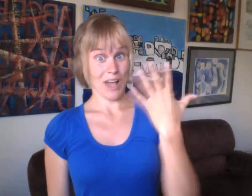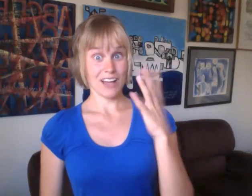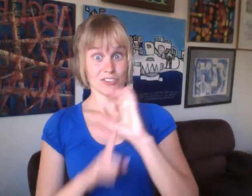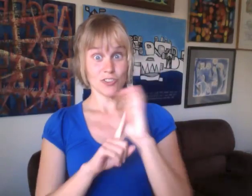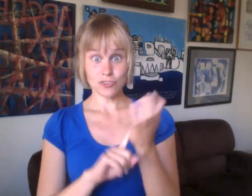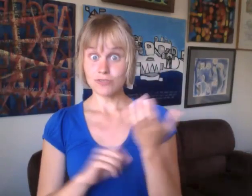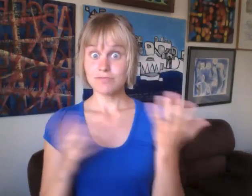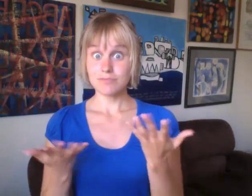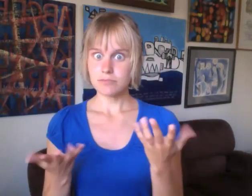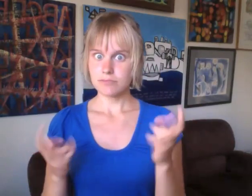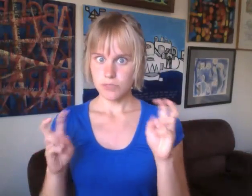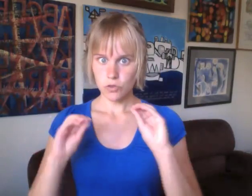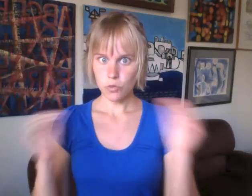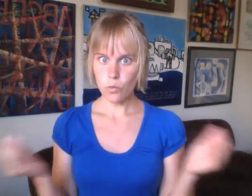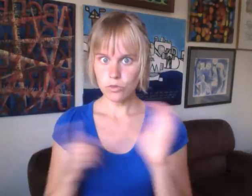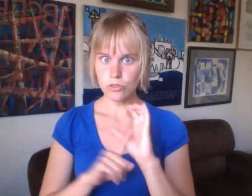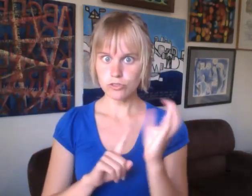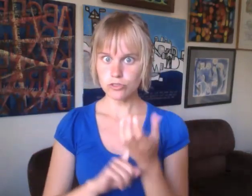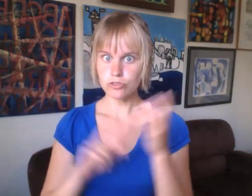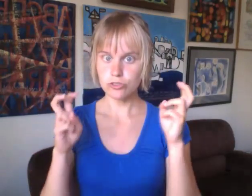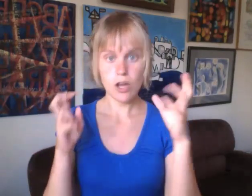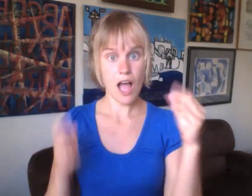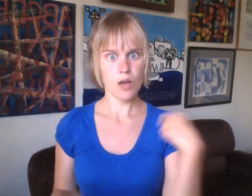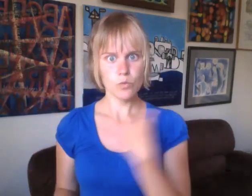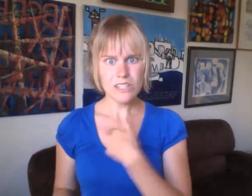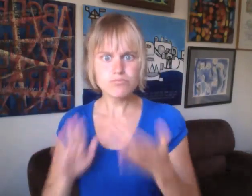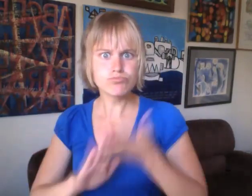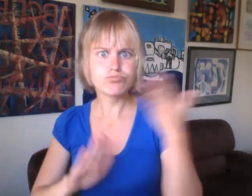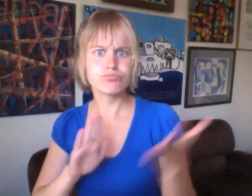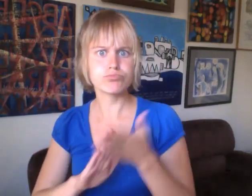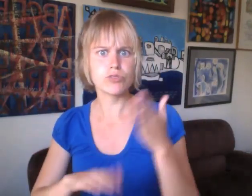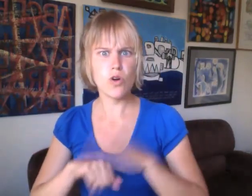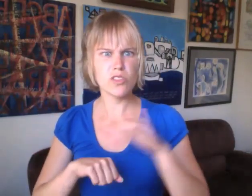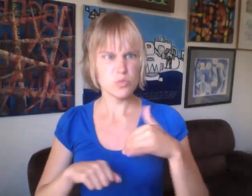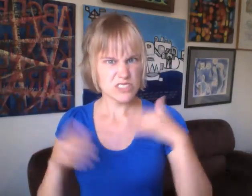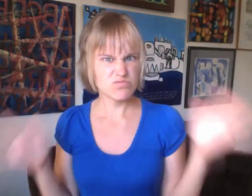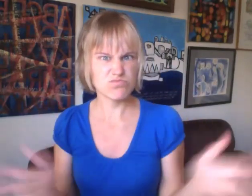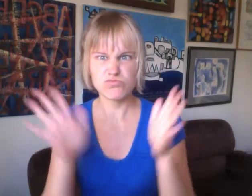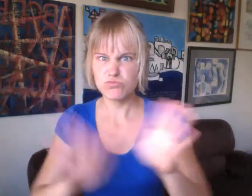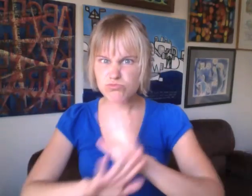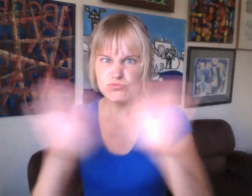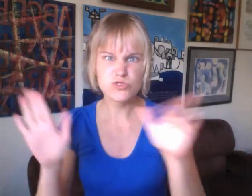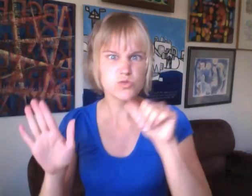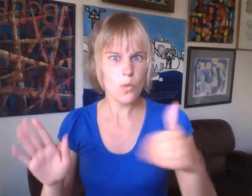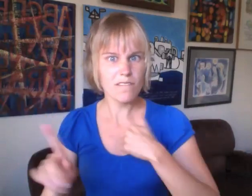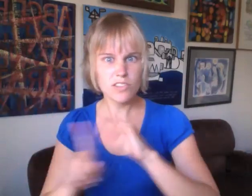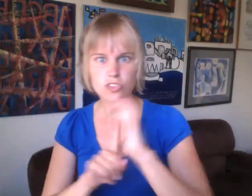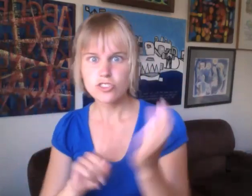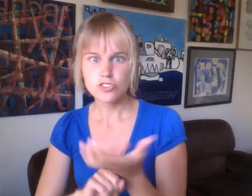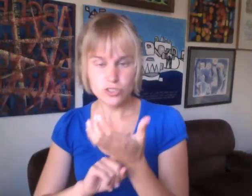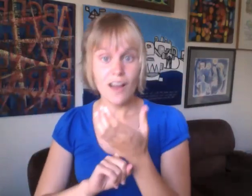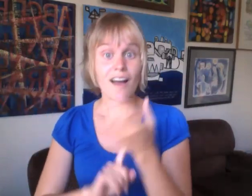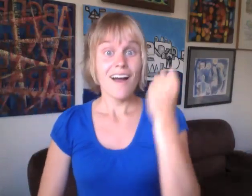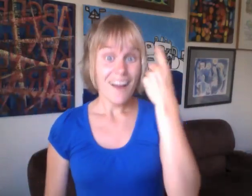So now we are culturally white without cultures. White people have been operating the system of exploitation based on this history.